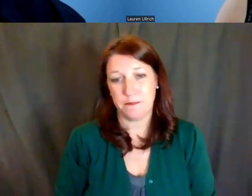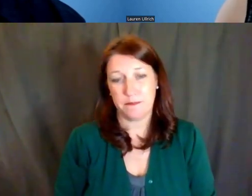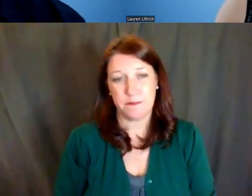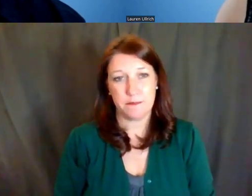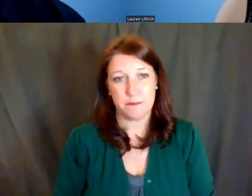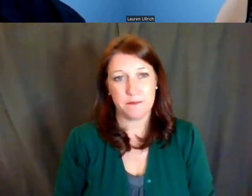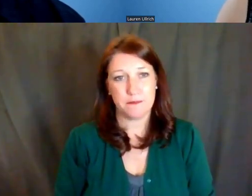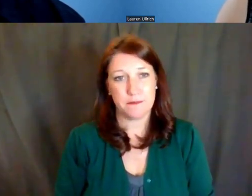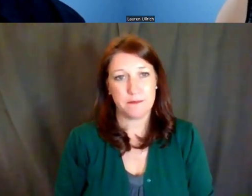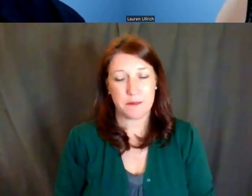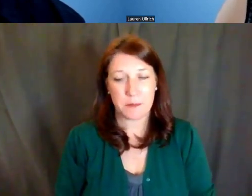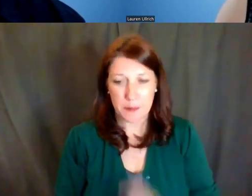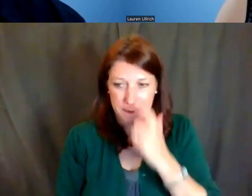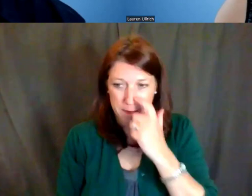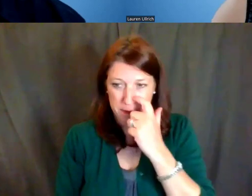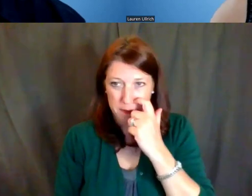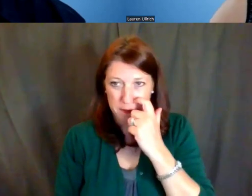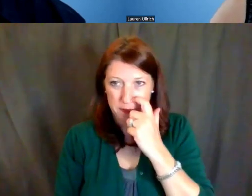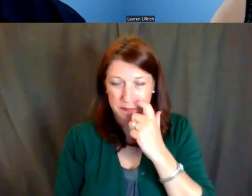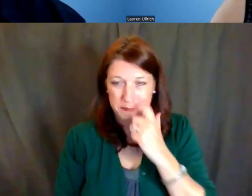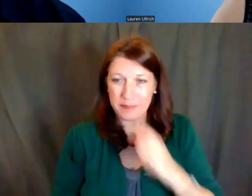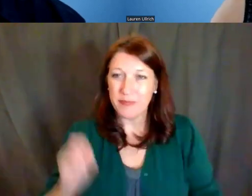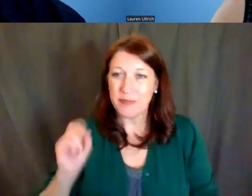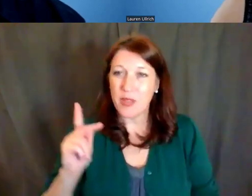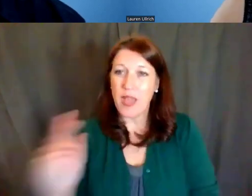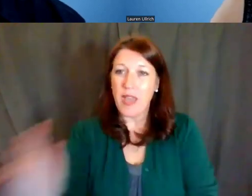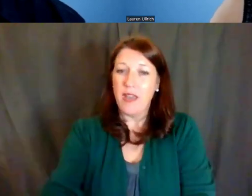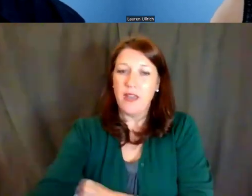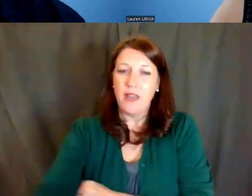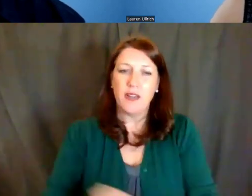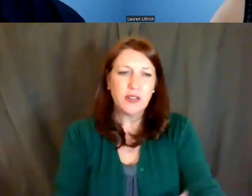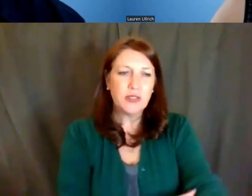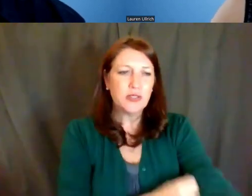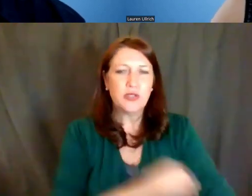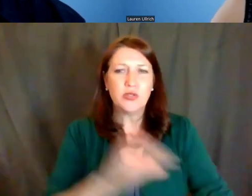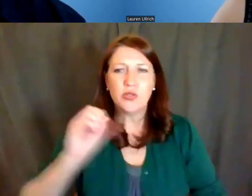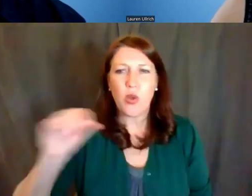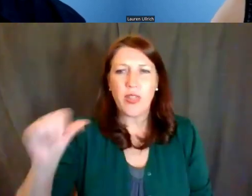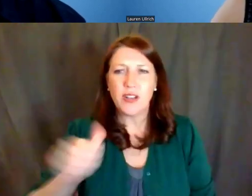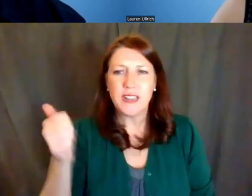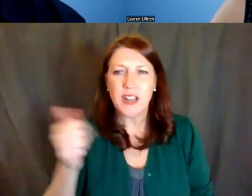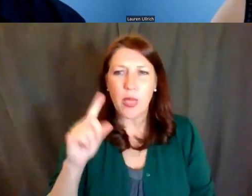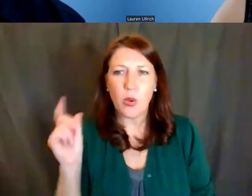Dr. Lauren Ullrich: Okay, so there's another question about,